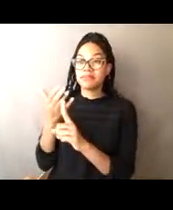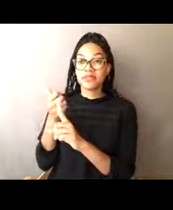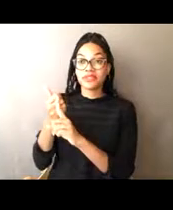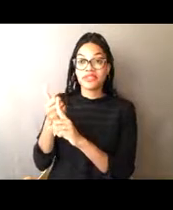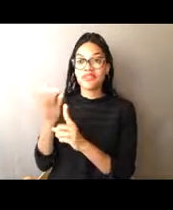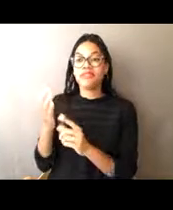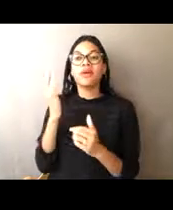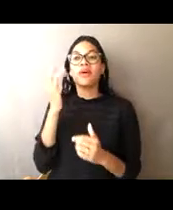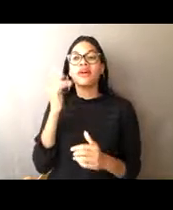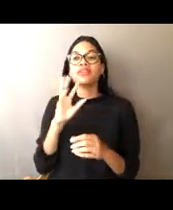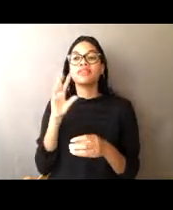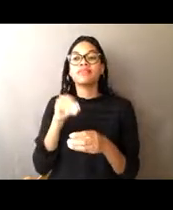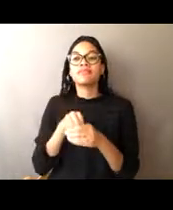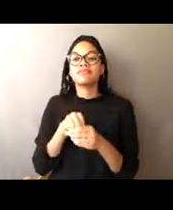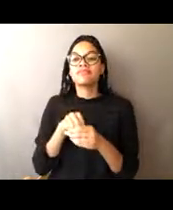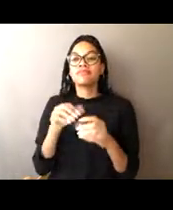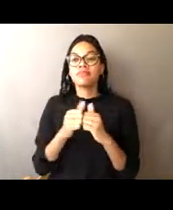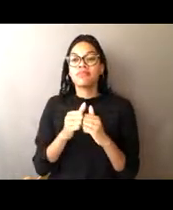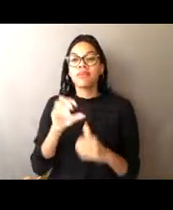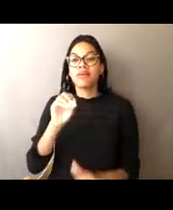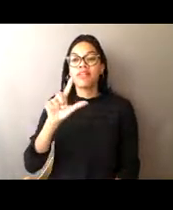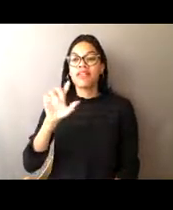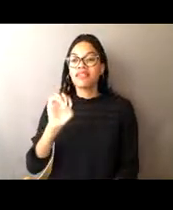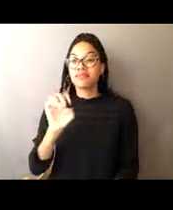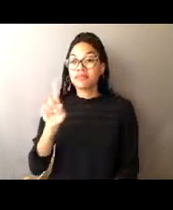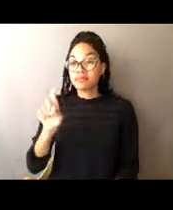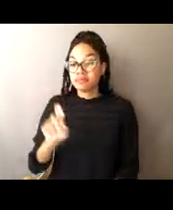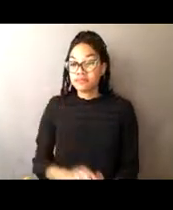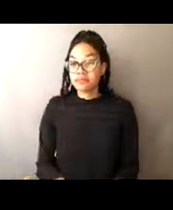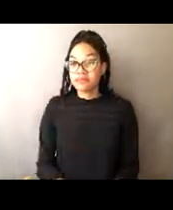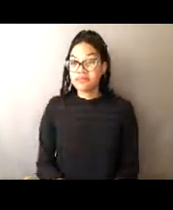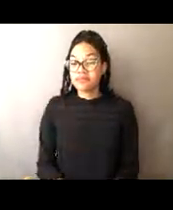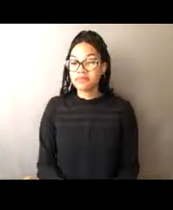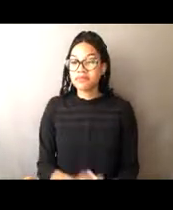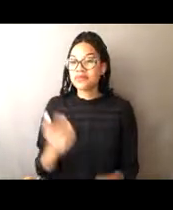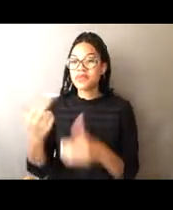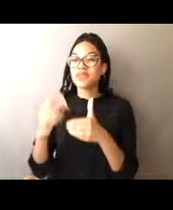to get into Office of Law Enforcement and join our team with NOAA?